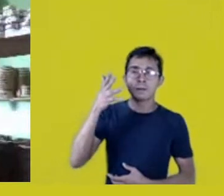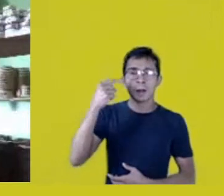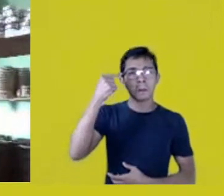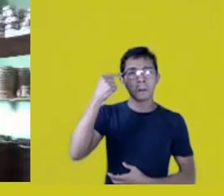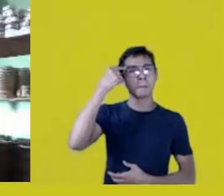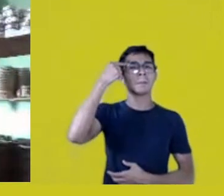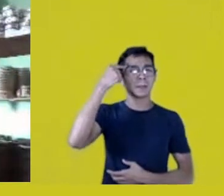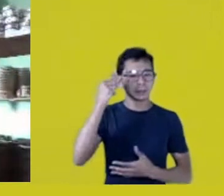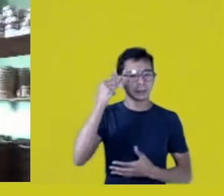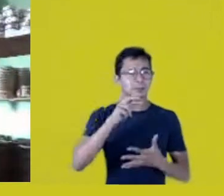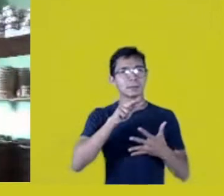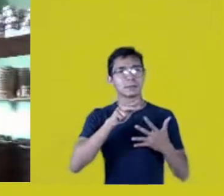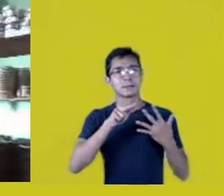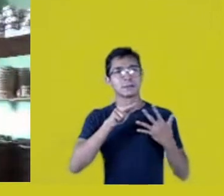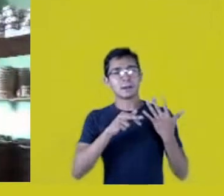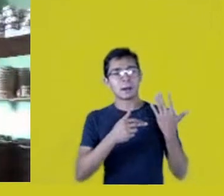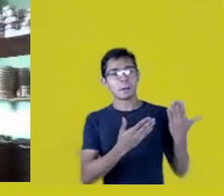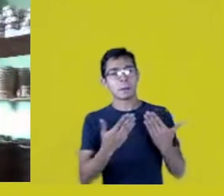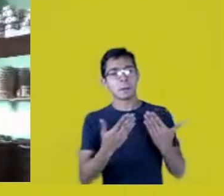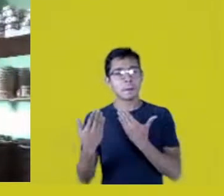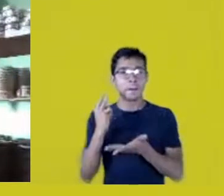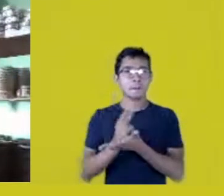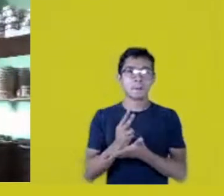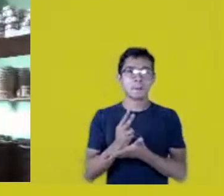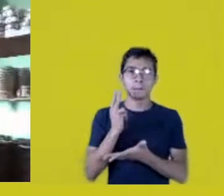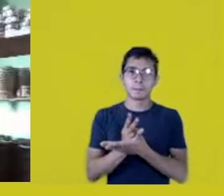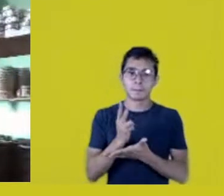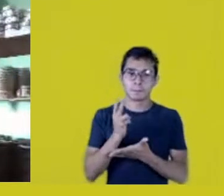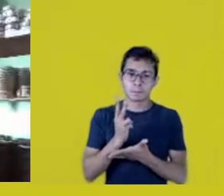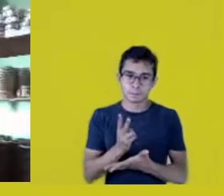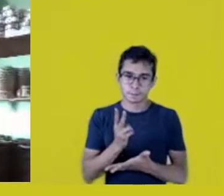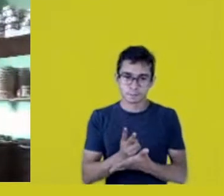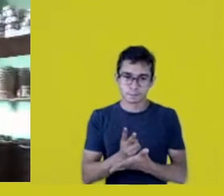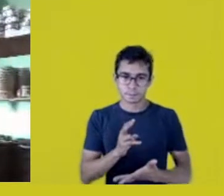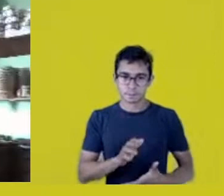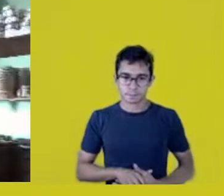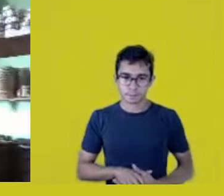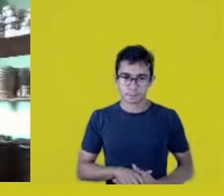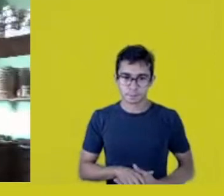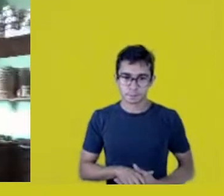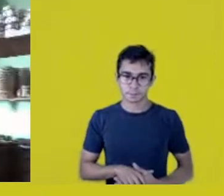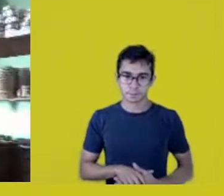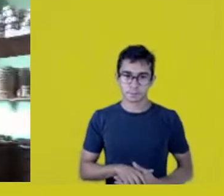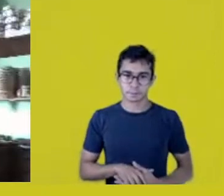because that has happened here and we don’t know what actions we should take